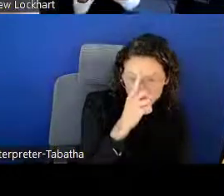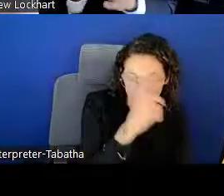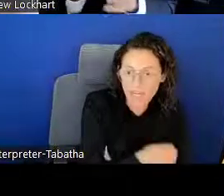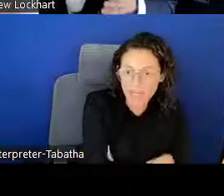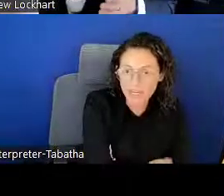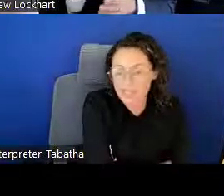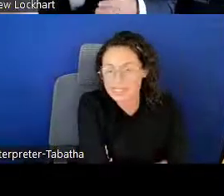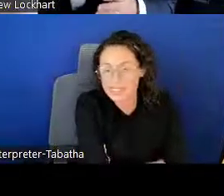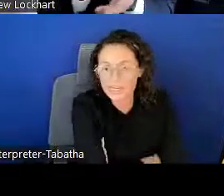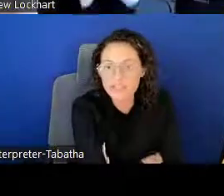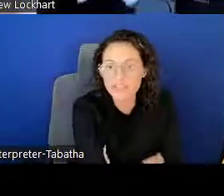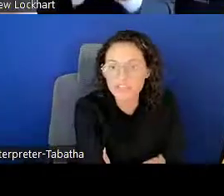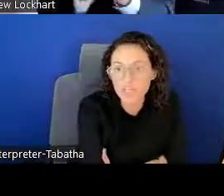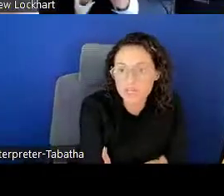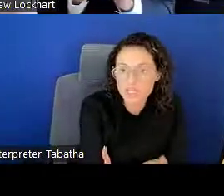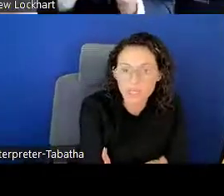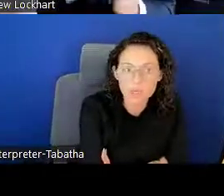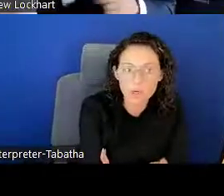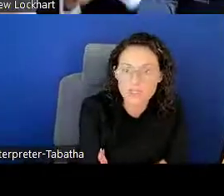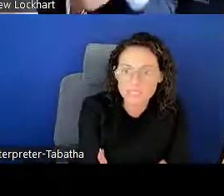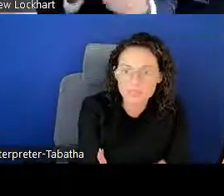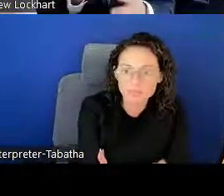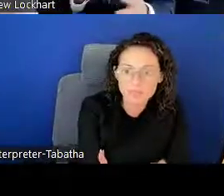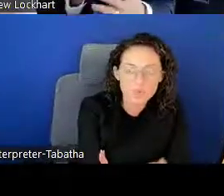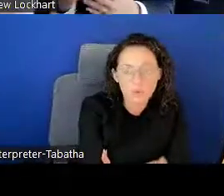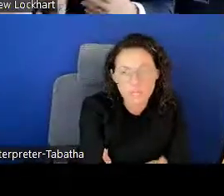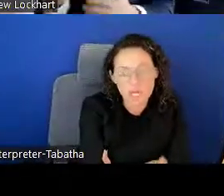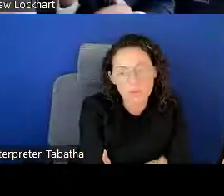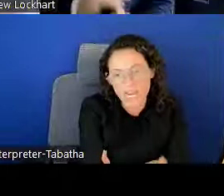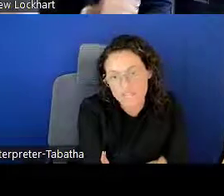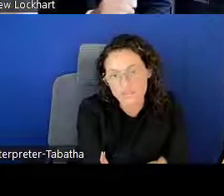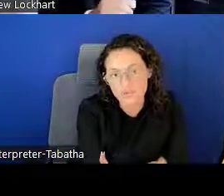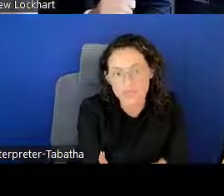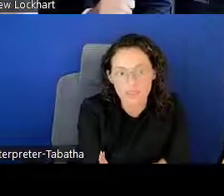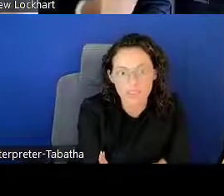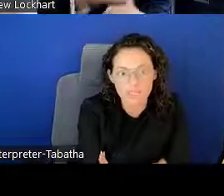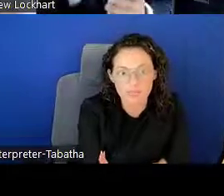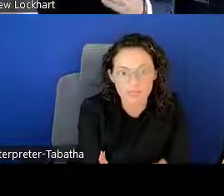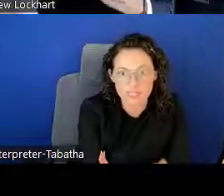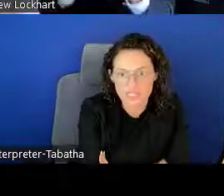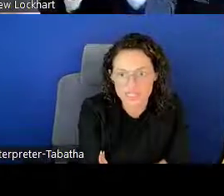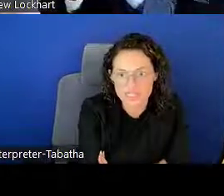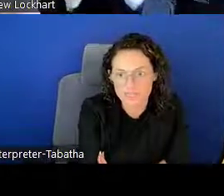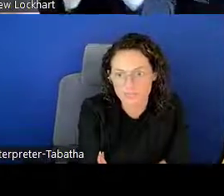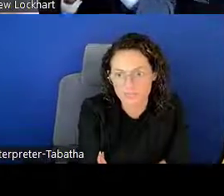we had a series of videos that we had posted which help guide you through the application process.